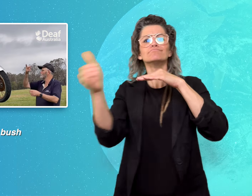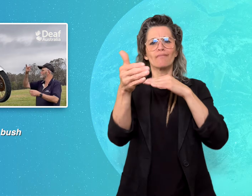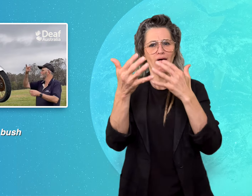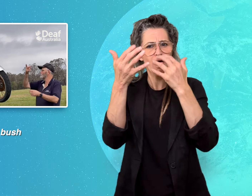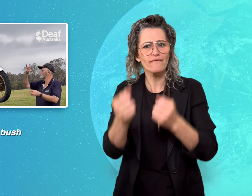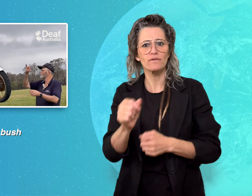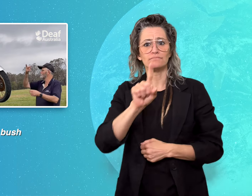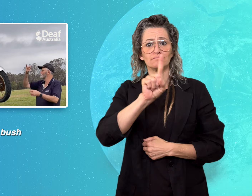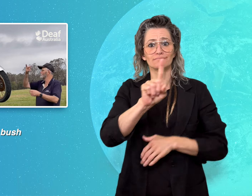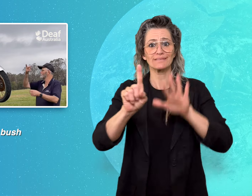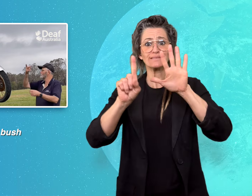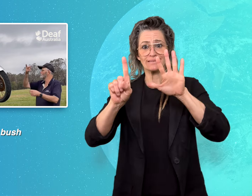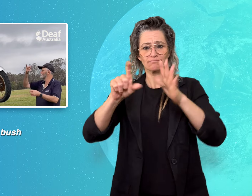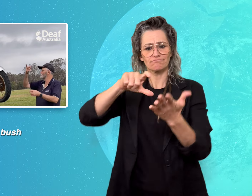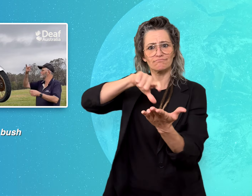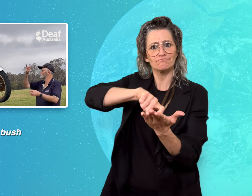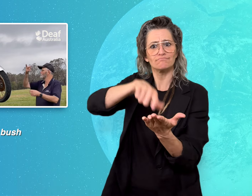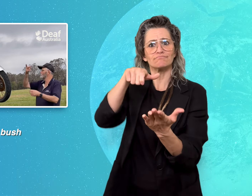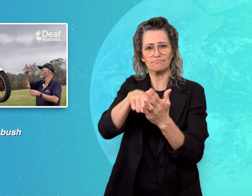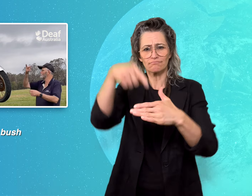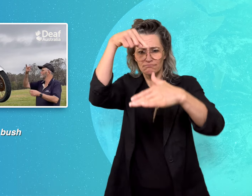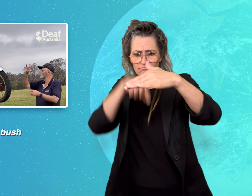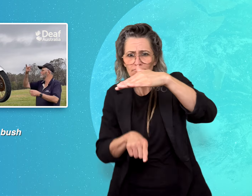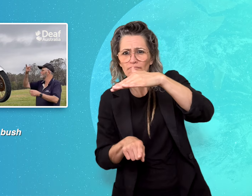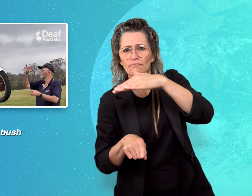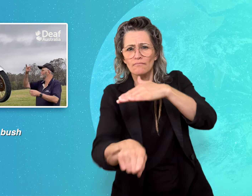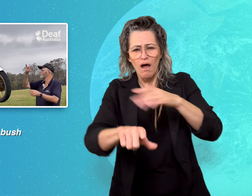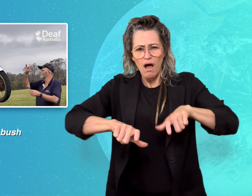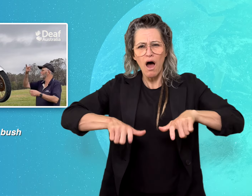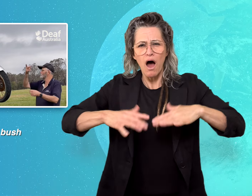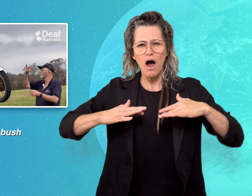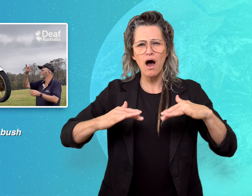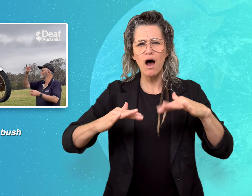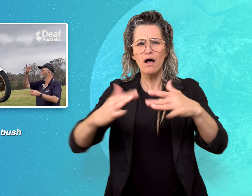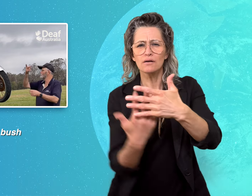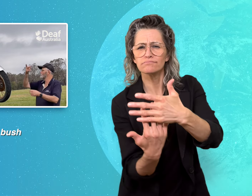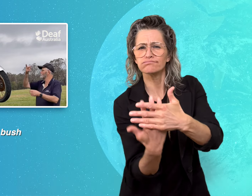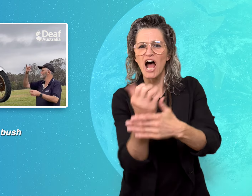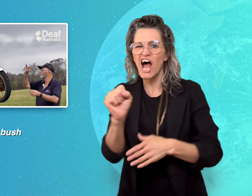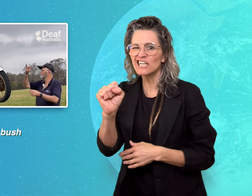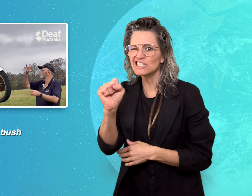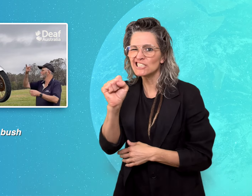of carrots growing underground, and a couple of fields growing